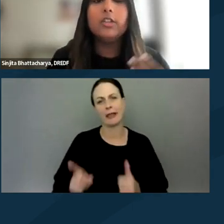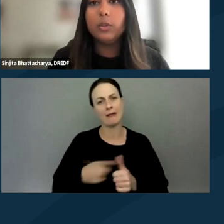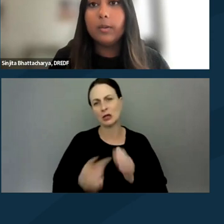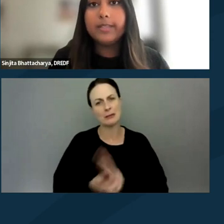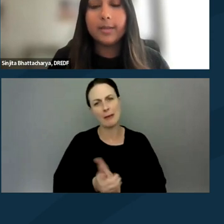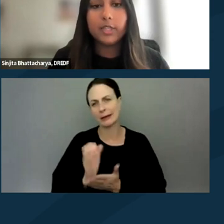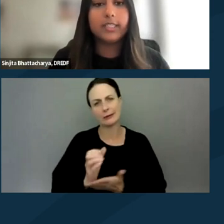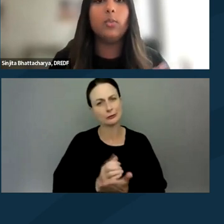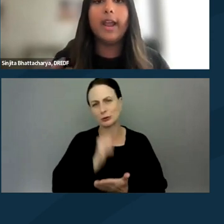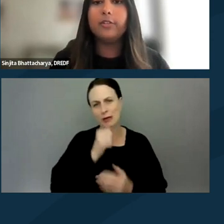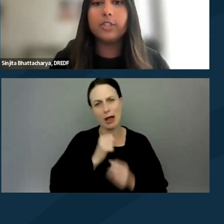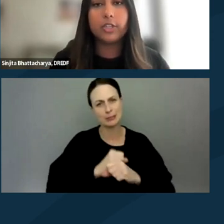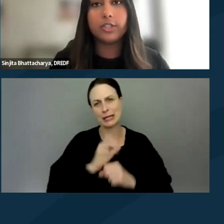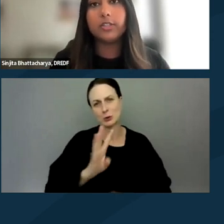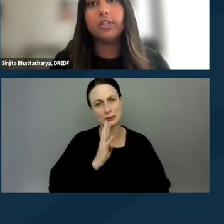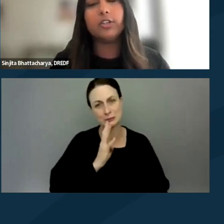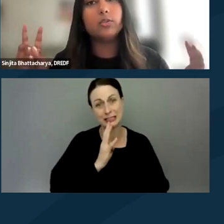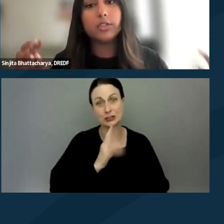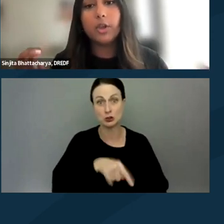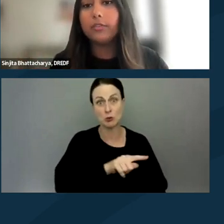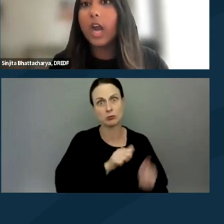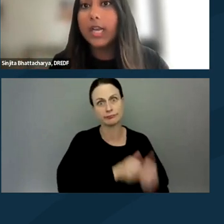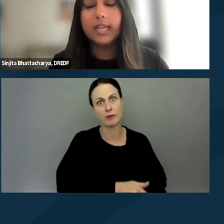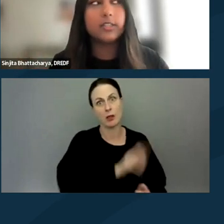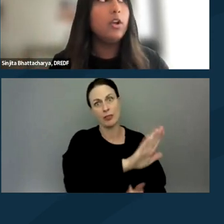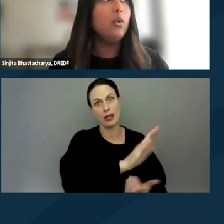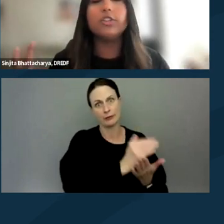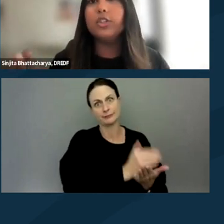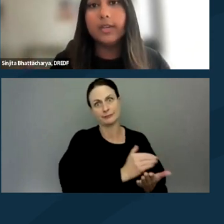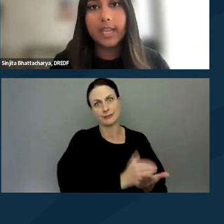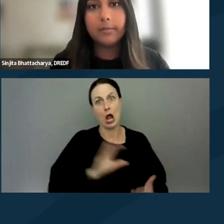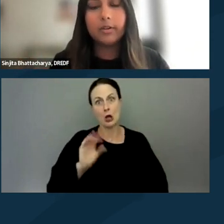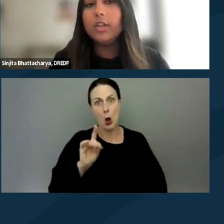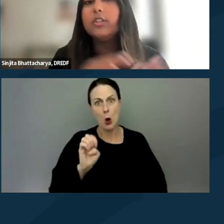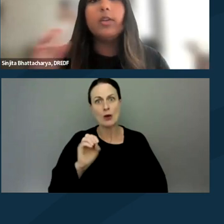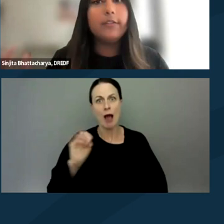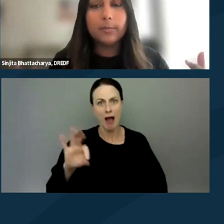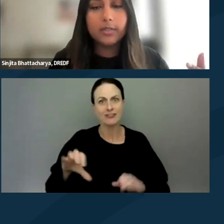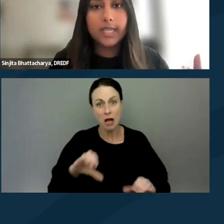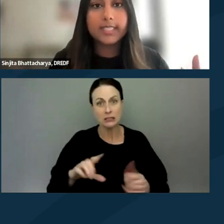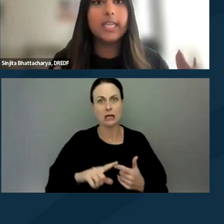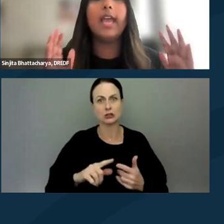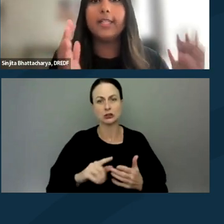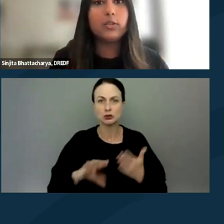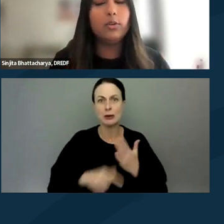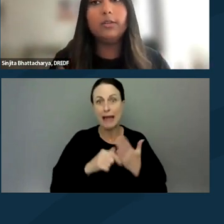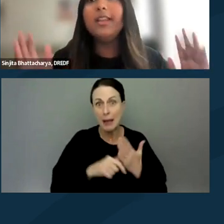So you would be subject to whatever restrictions are in your school's code of conduct or student handbook. So if you're protesting at school